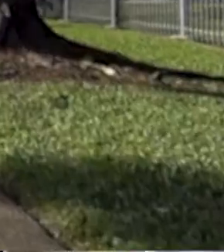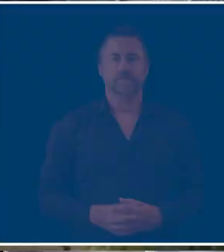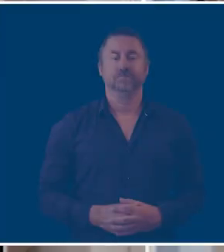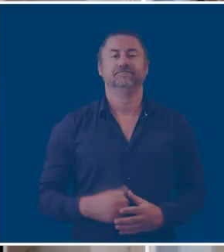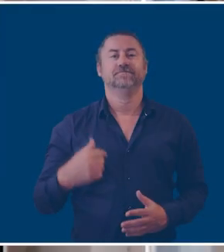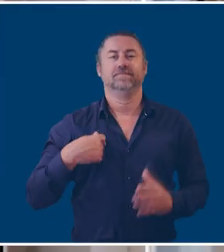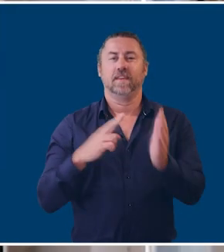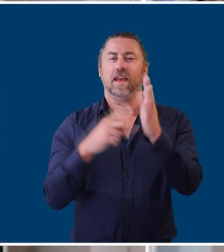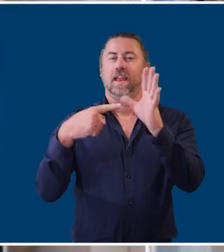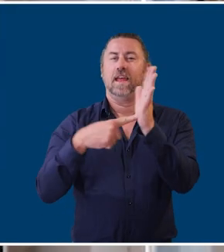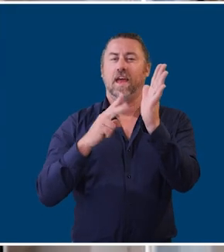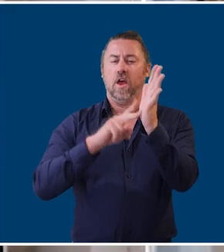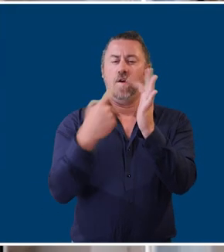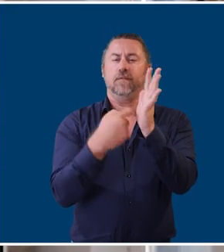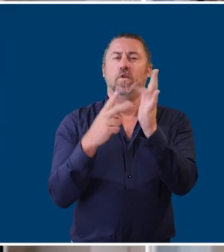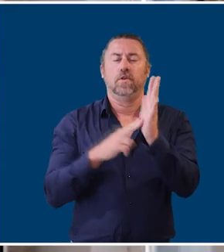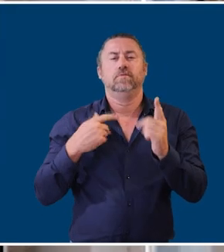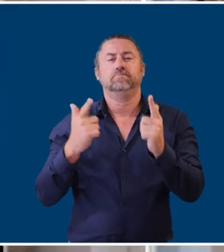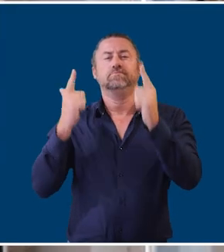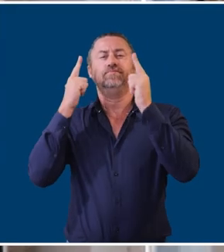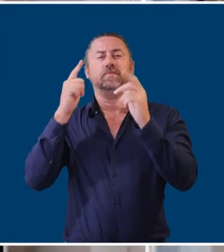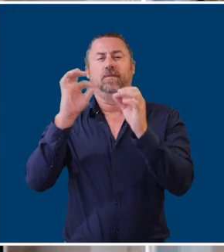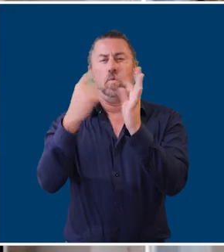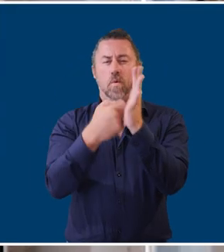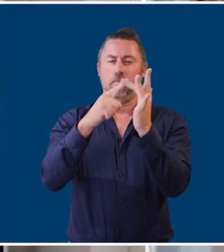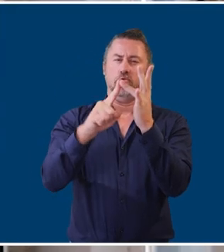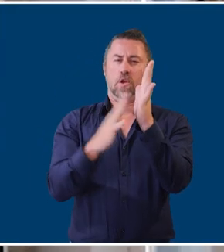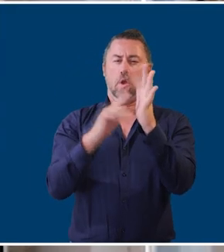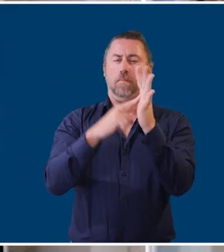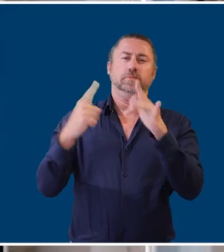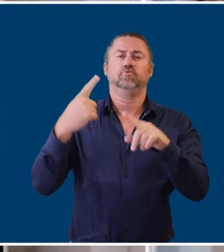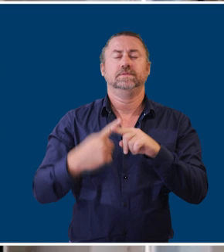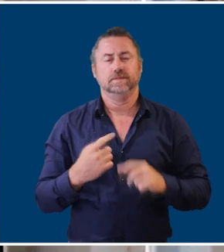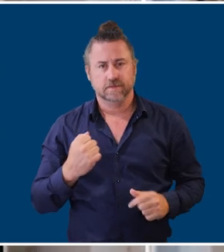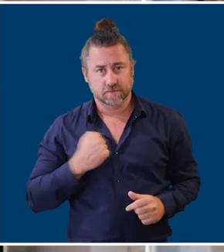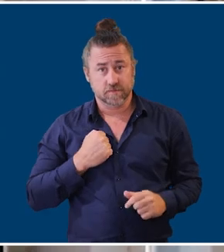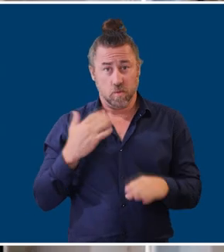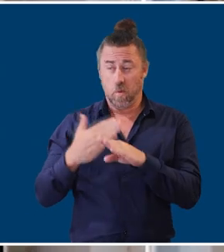I'm Nat Verdon and I'm the Managing Director of Briometrix and we've been working for the last seven years in